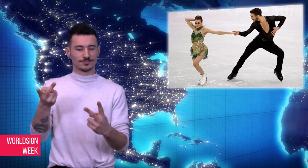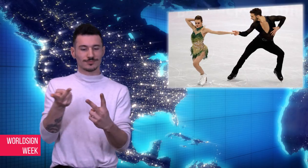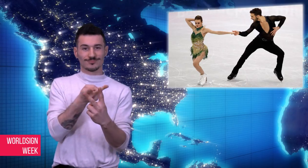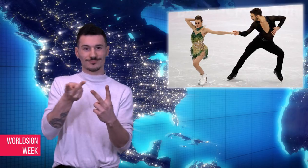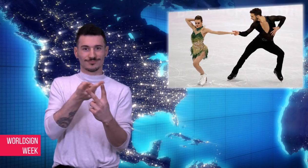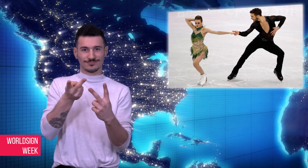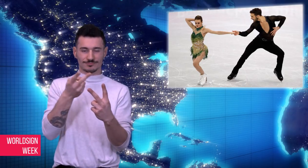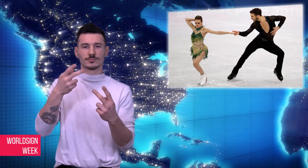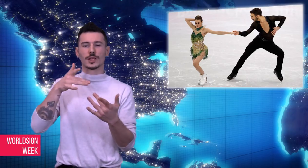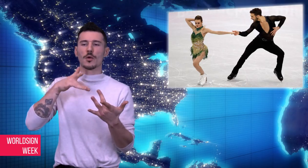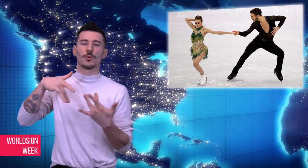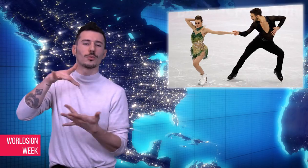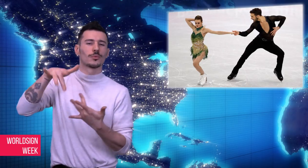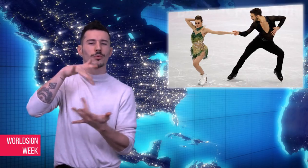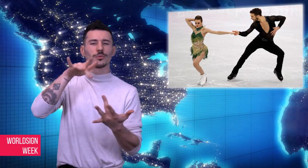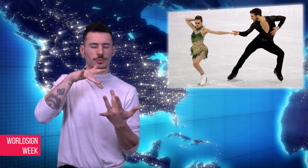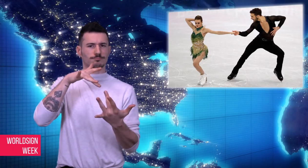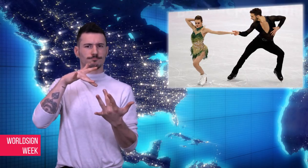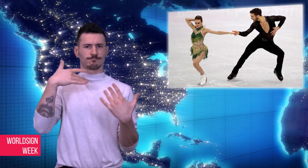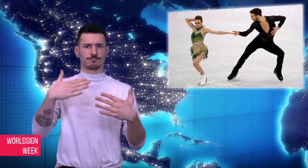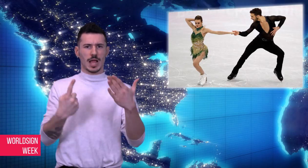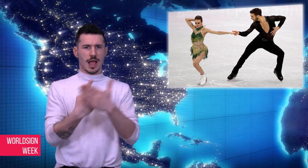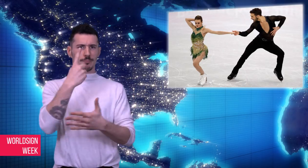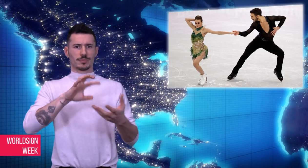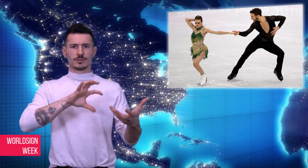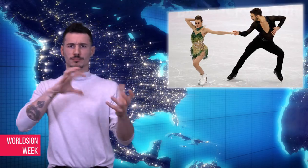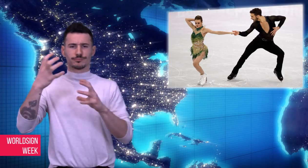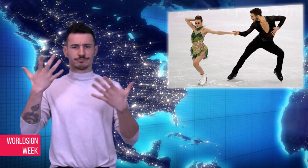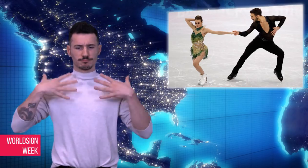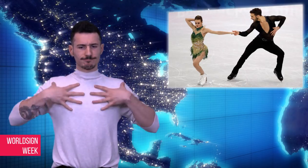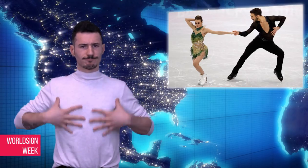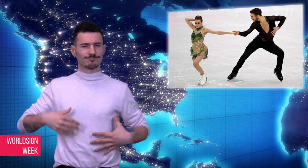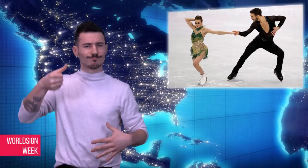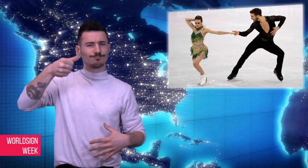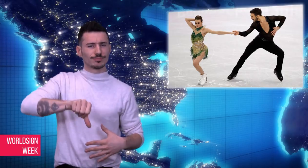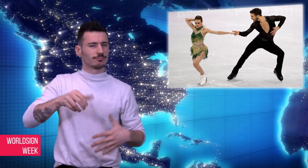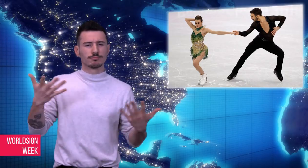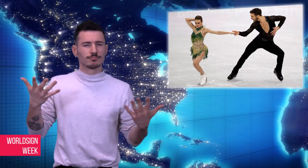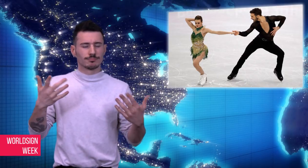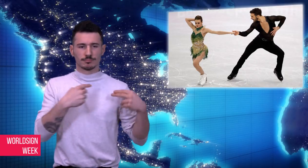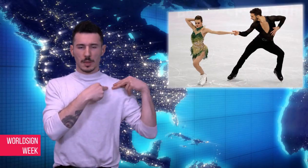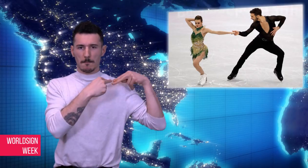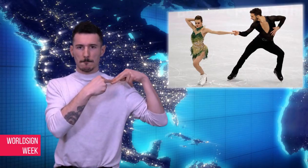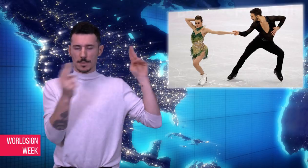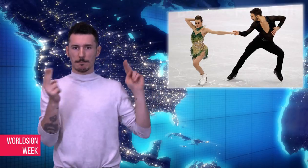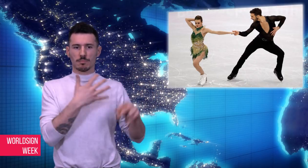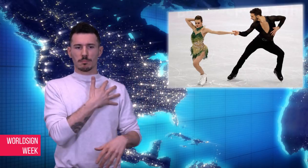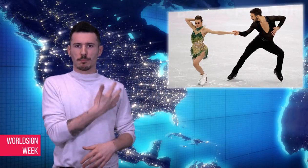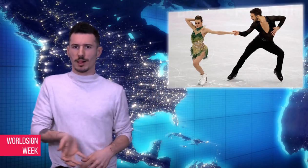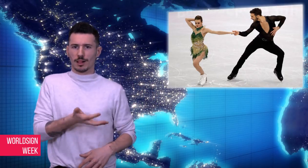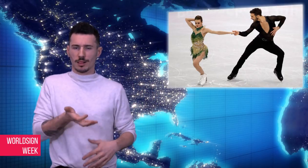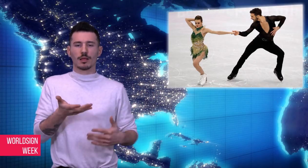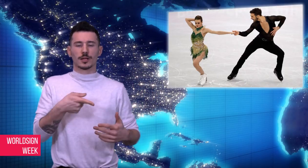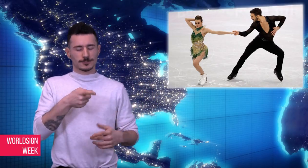accidently experienced a wardrobe malfunction during their short program on